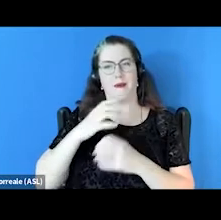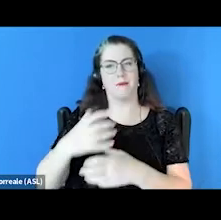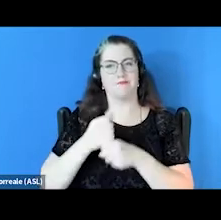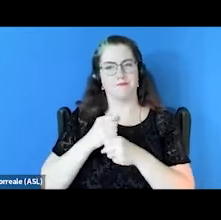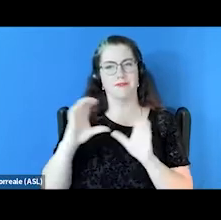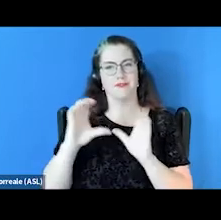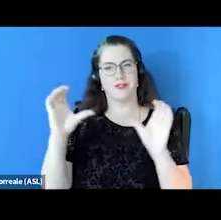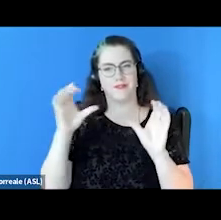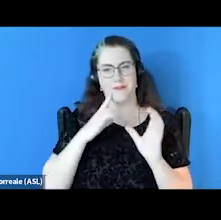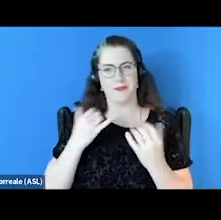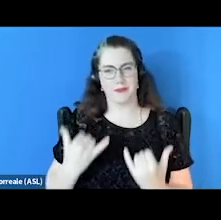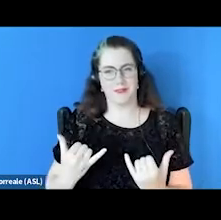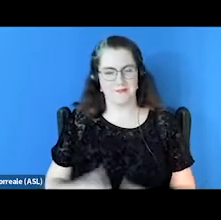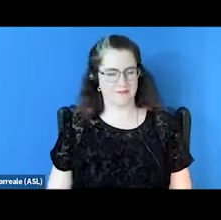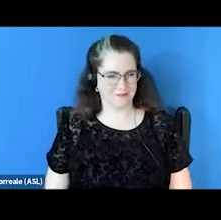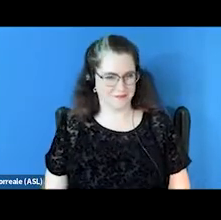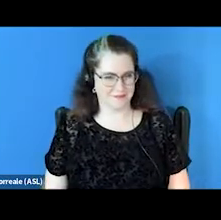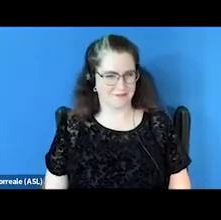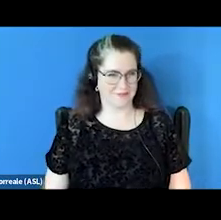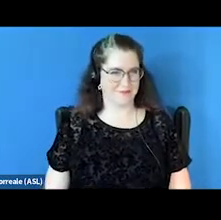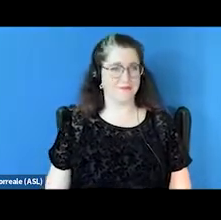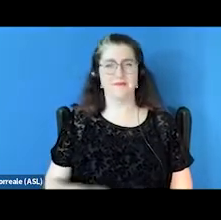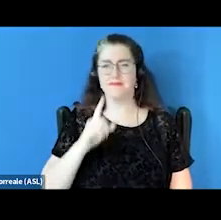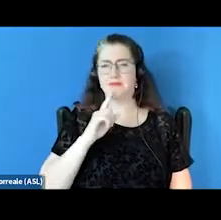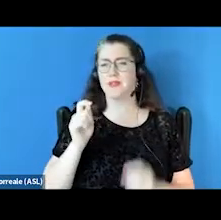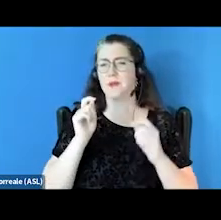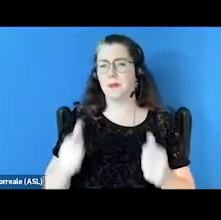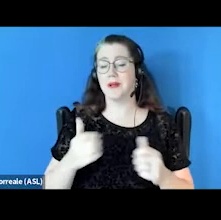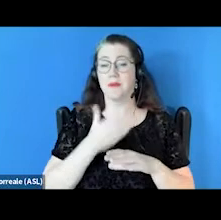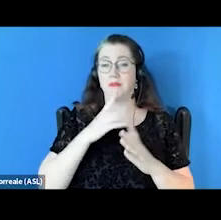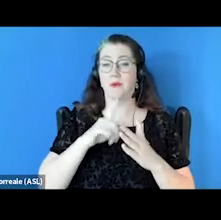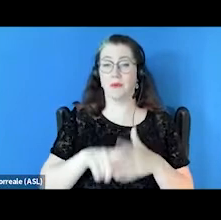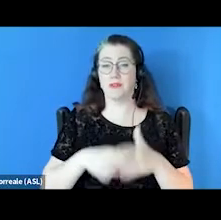for joining us today. So really quick, before we kick off the discussion,